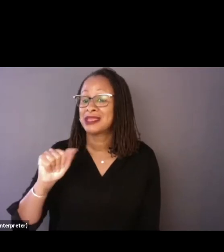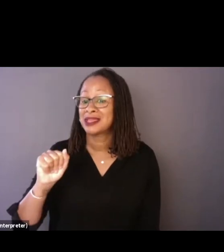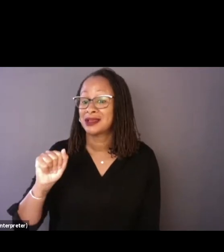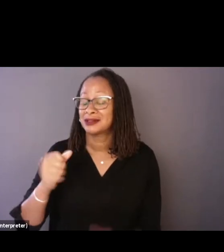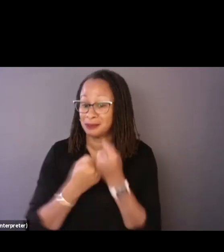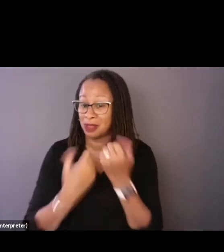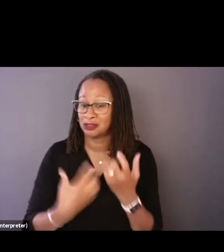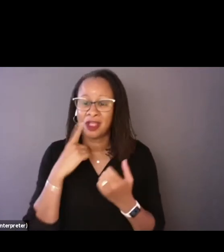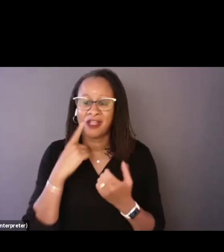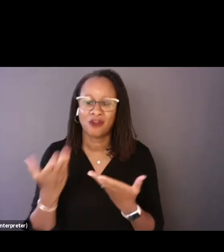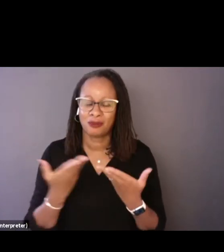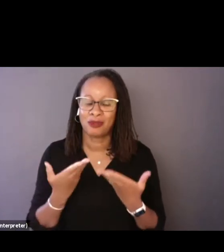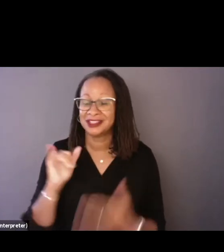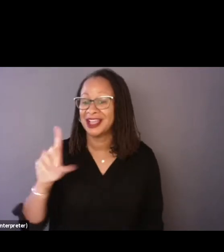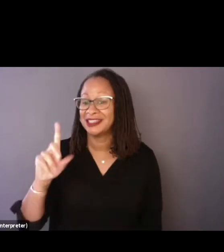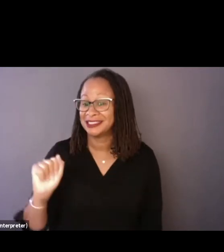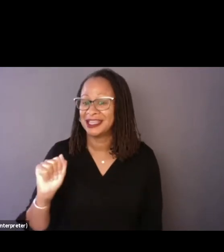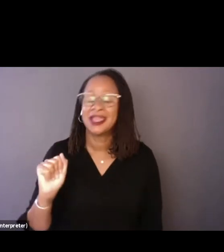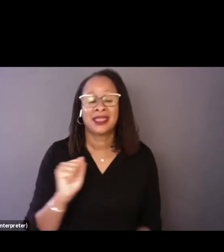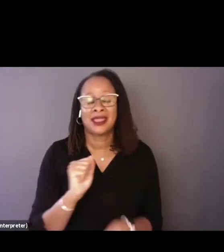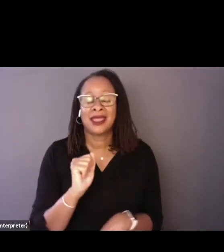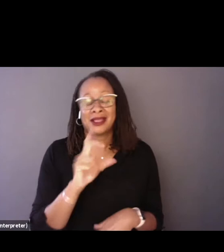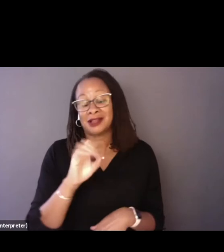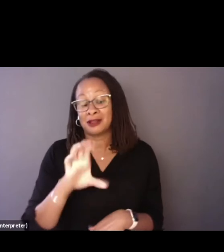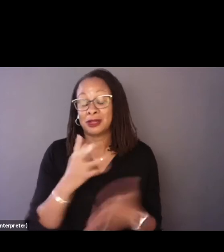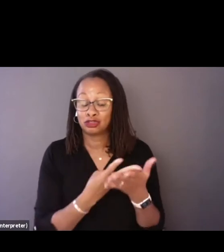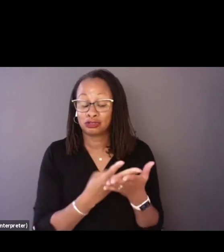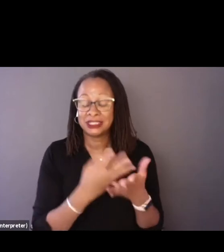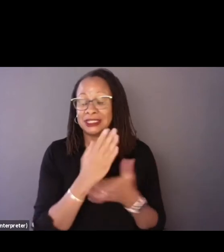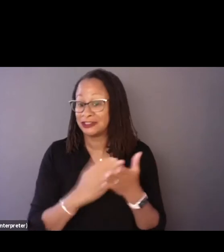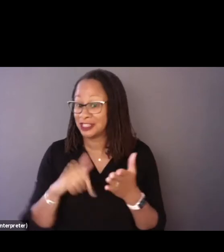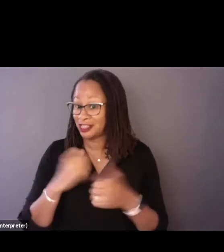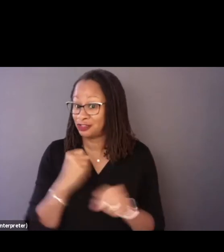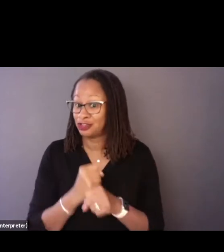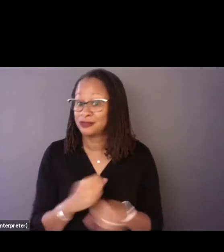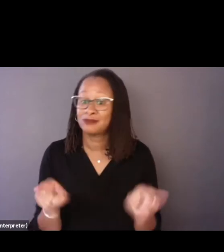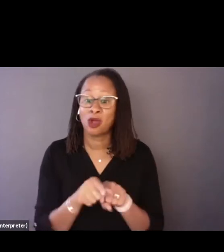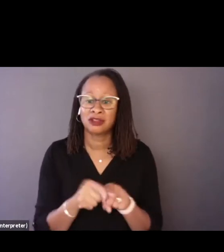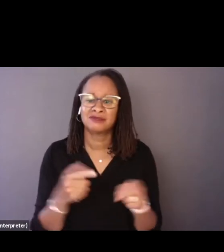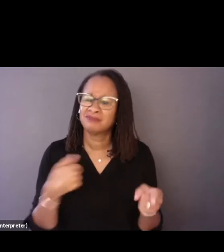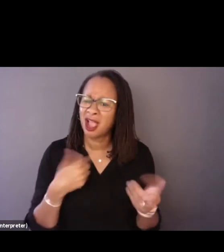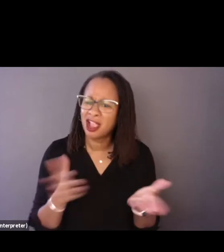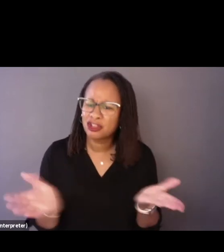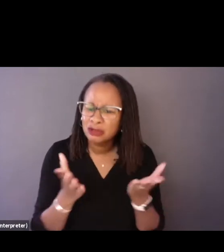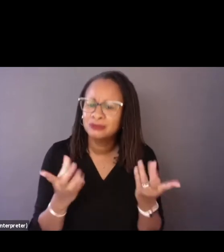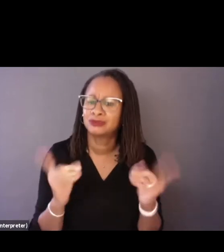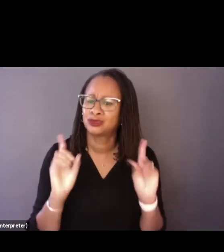the IDA documentary screening series this year. And I encourage you all to go to our website,